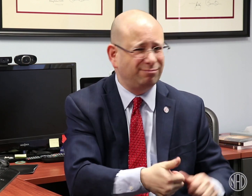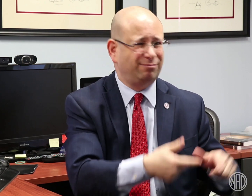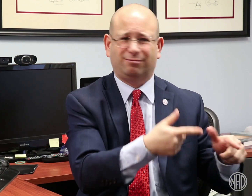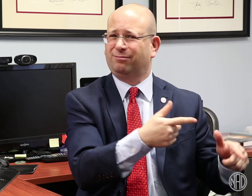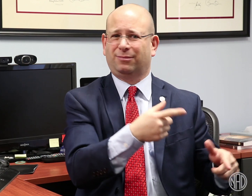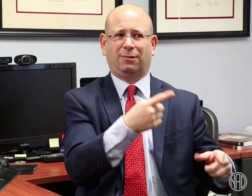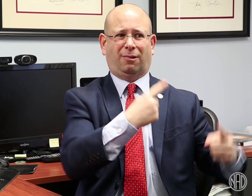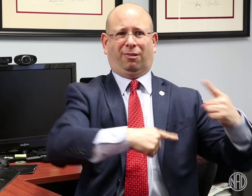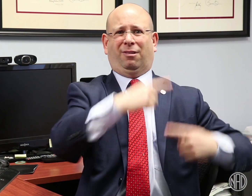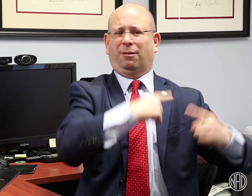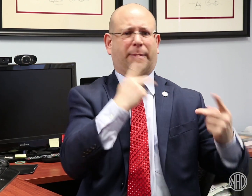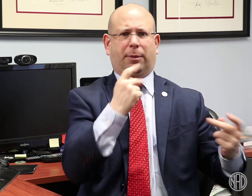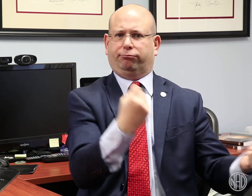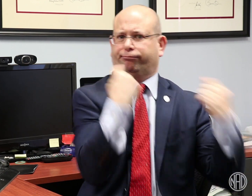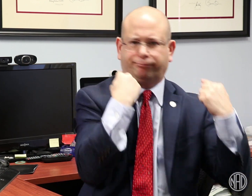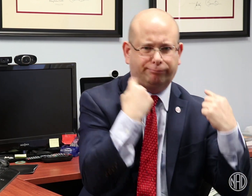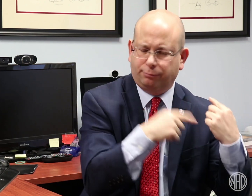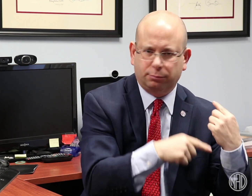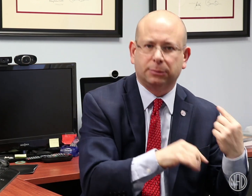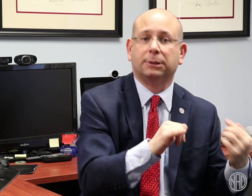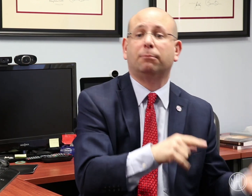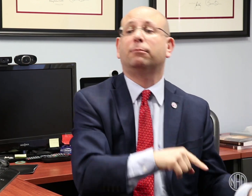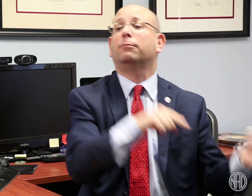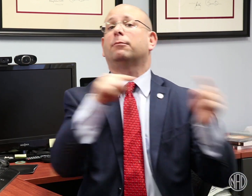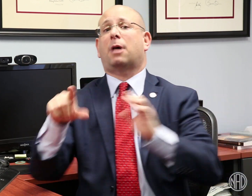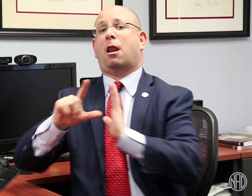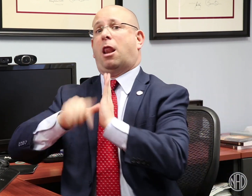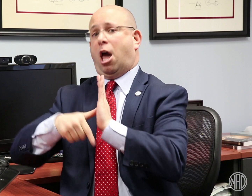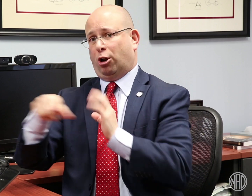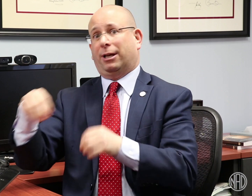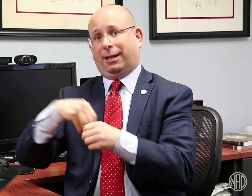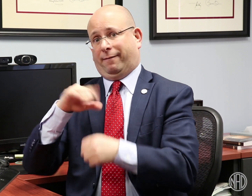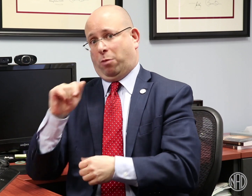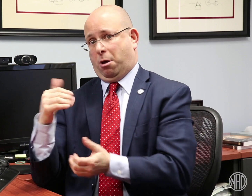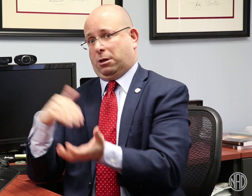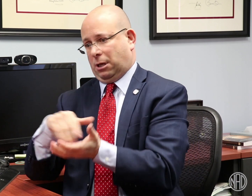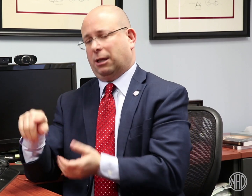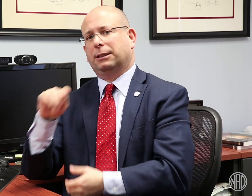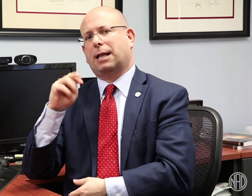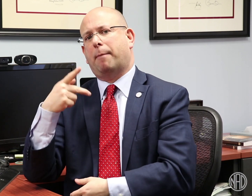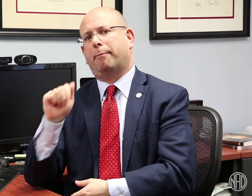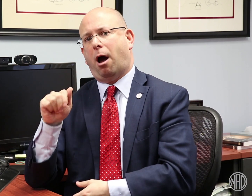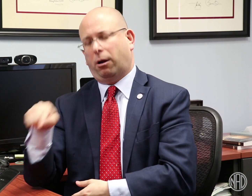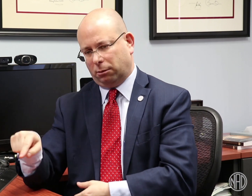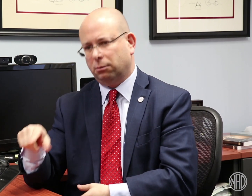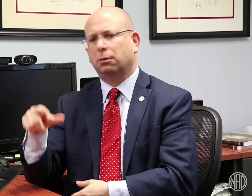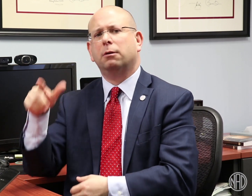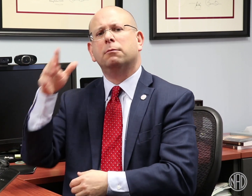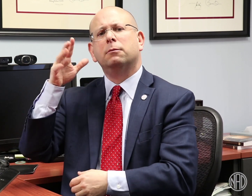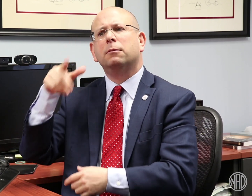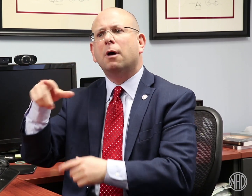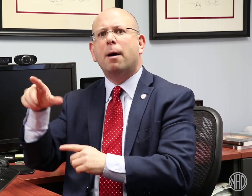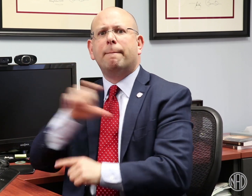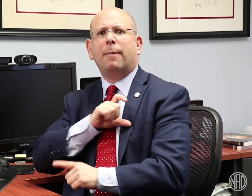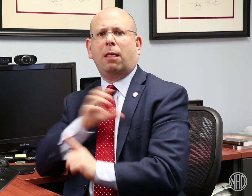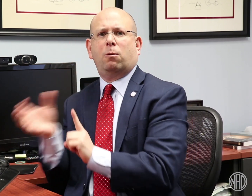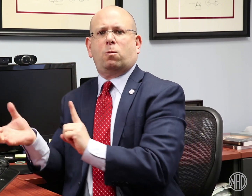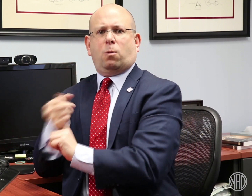and people could not understand him. Later, a second incident happened in Tampa which held a press conference announcing